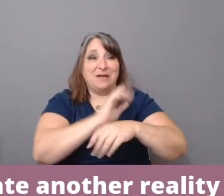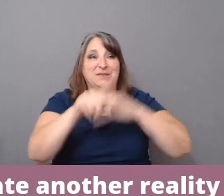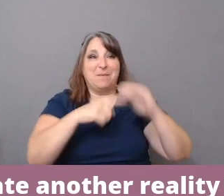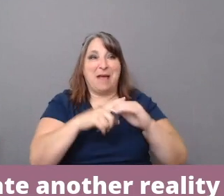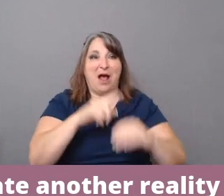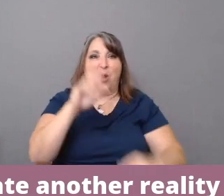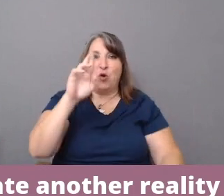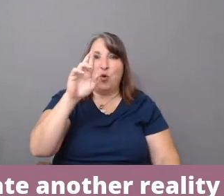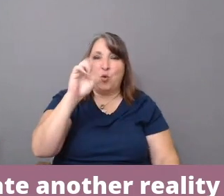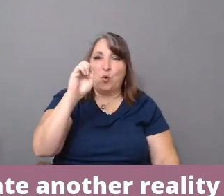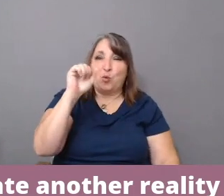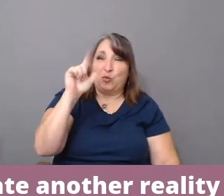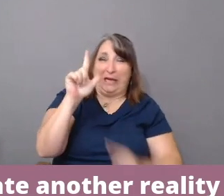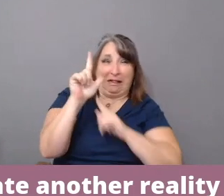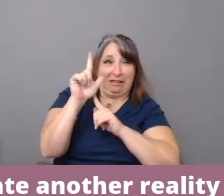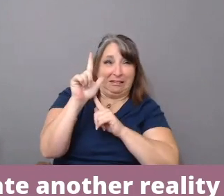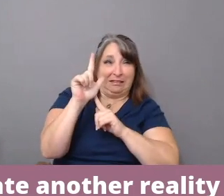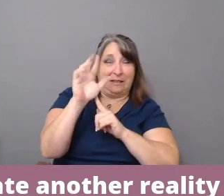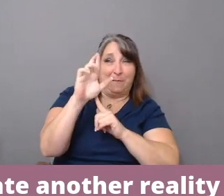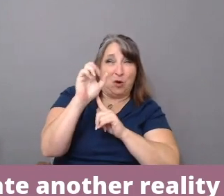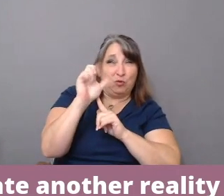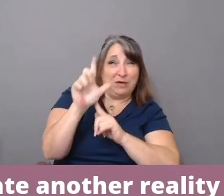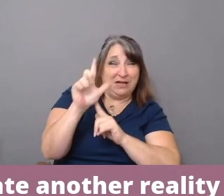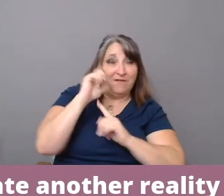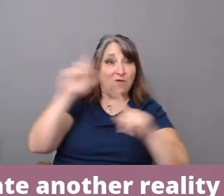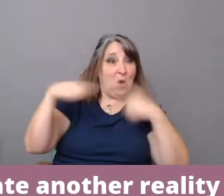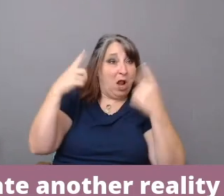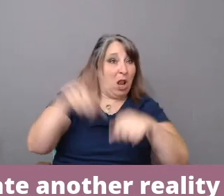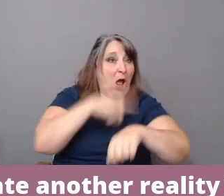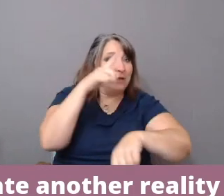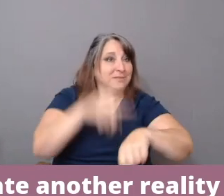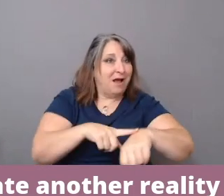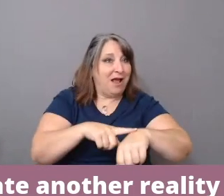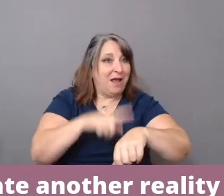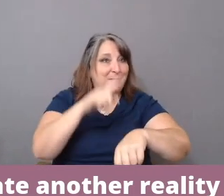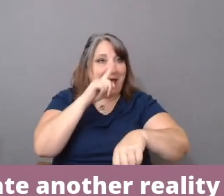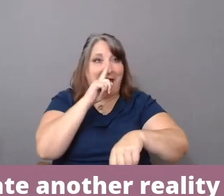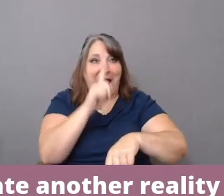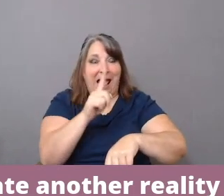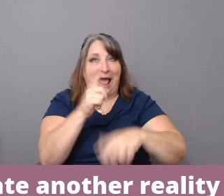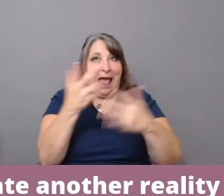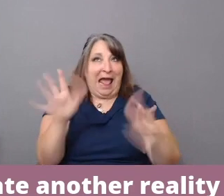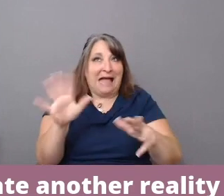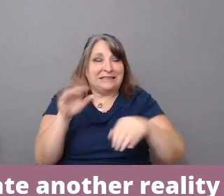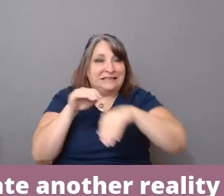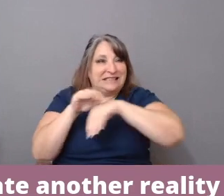But the real, for so long, has shaped our realities without--